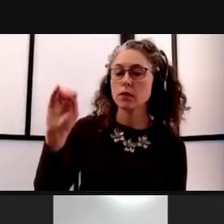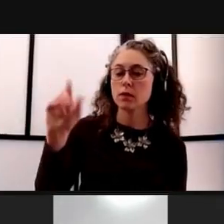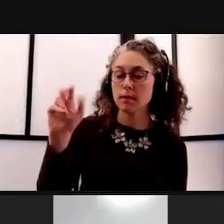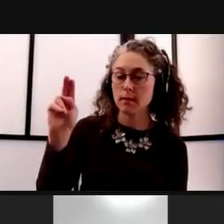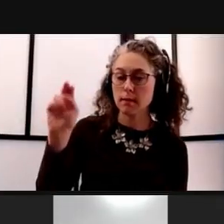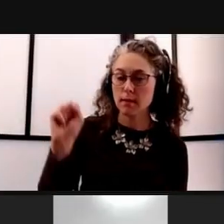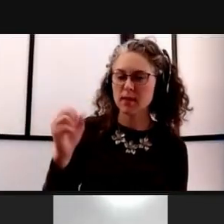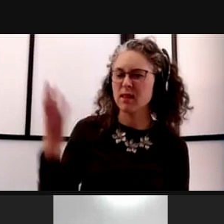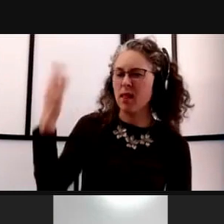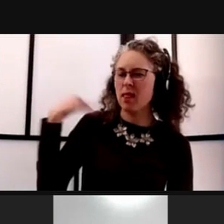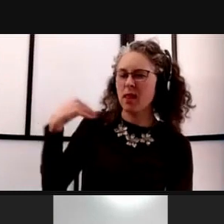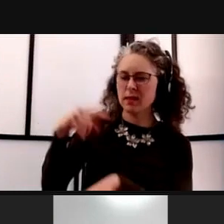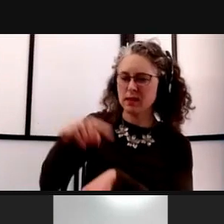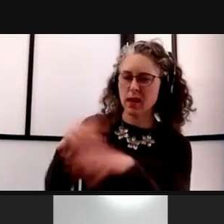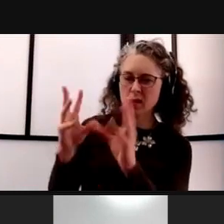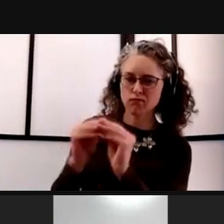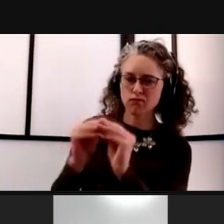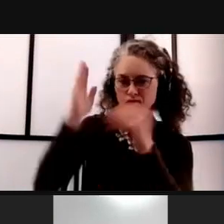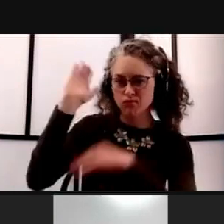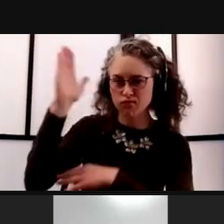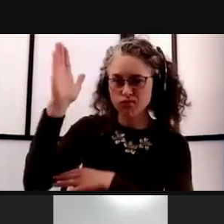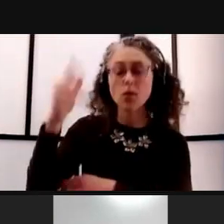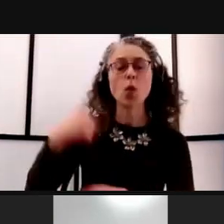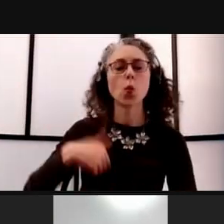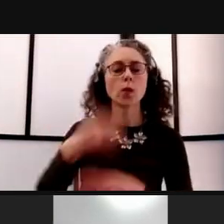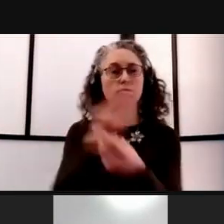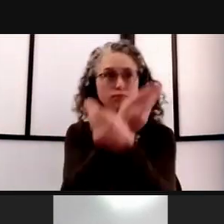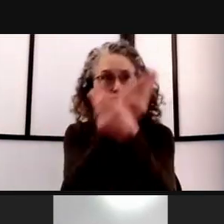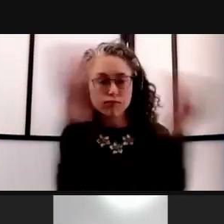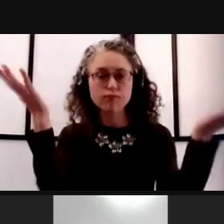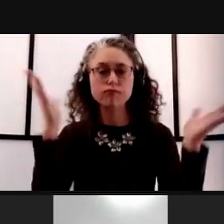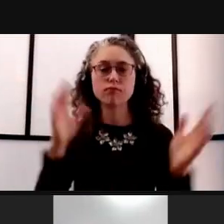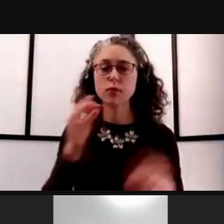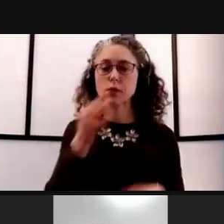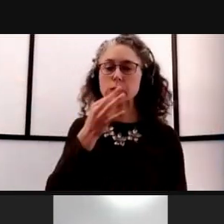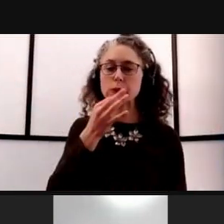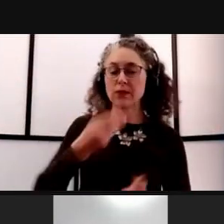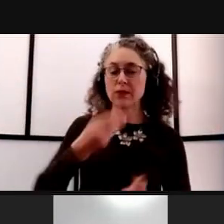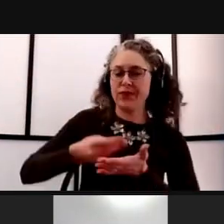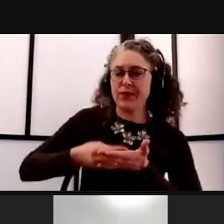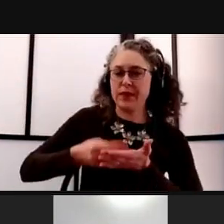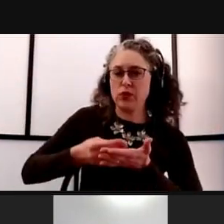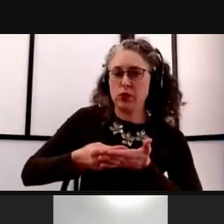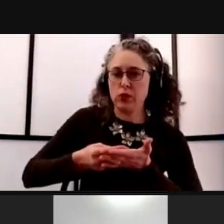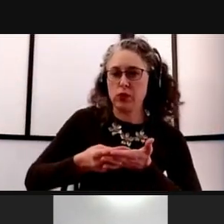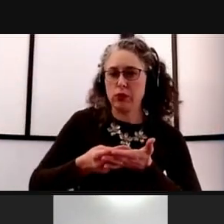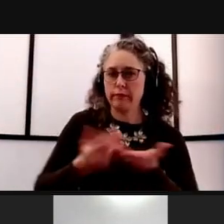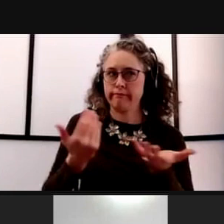we would be able to share soon more information about our financial status and its implications